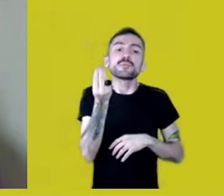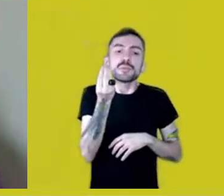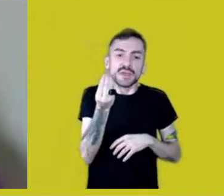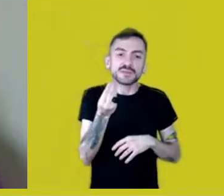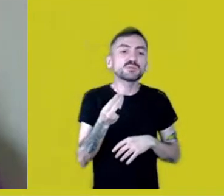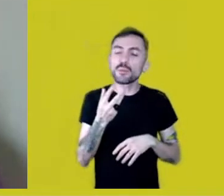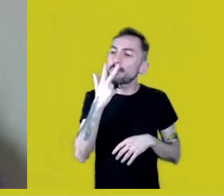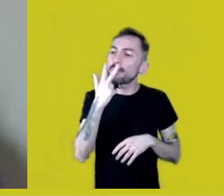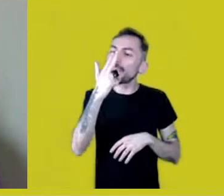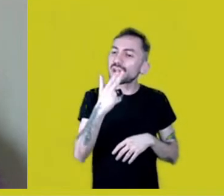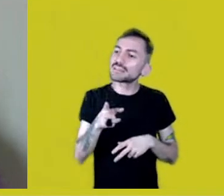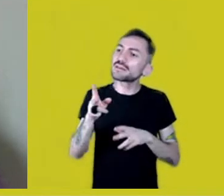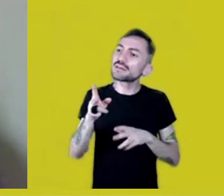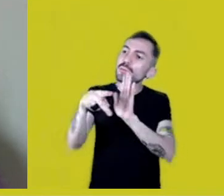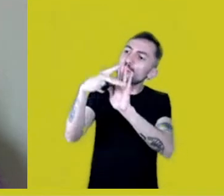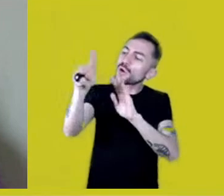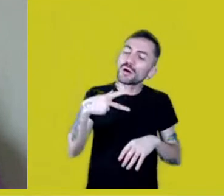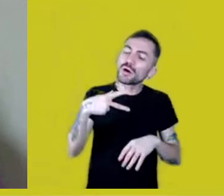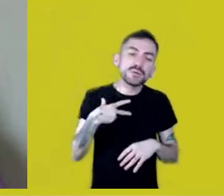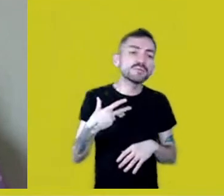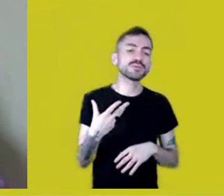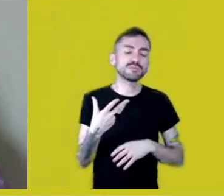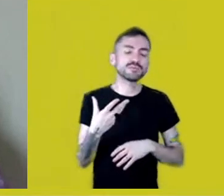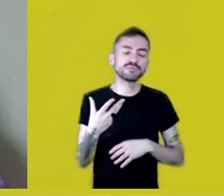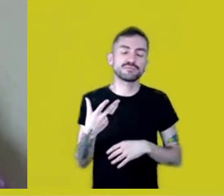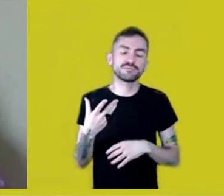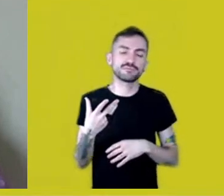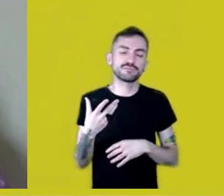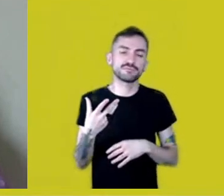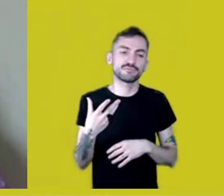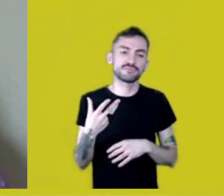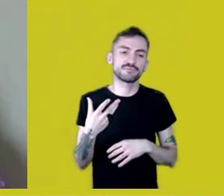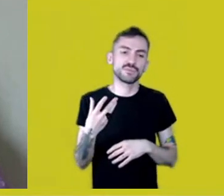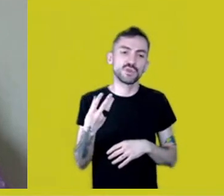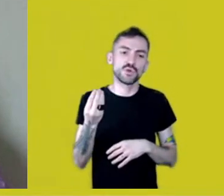these meeting places, crossing places